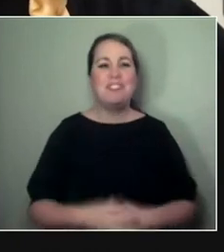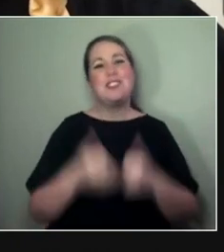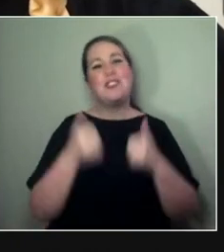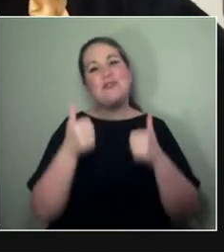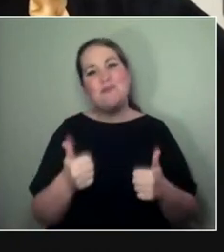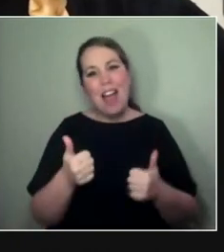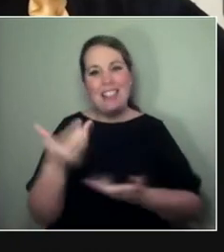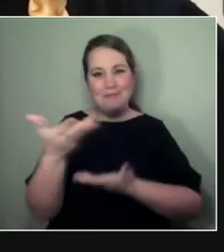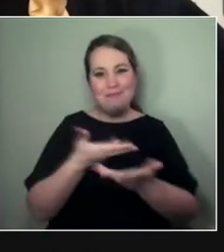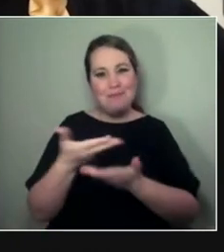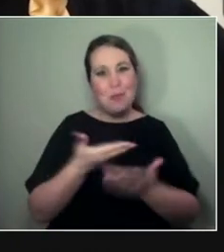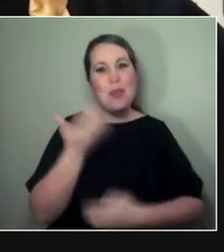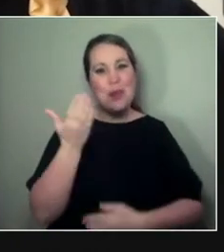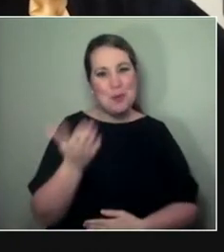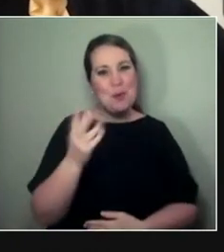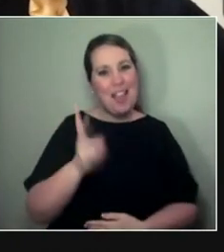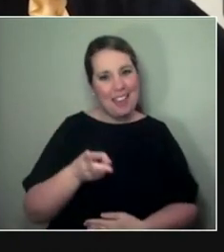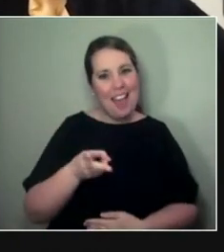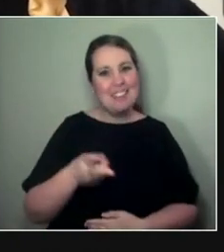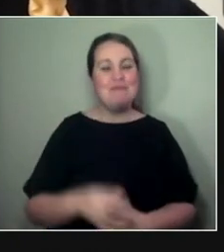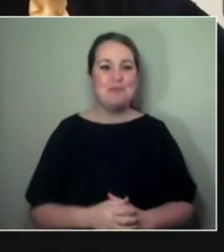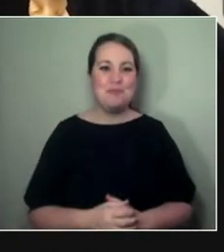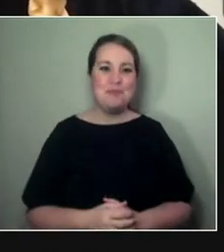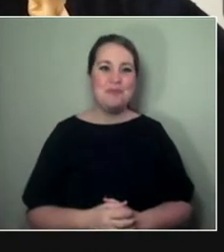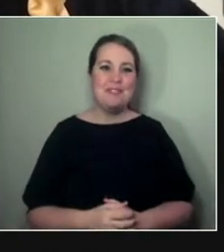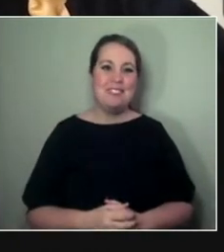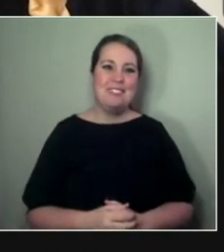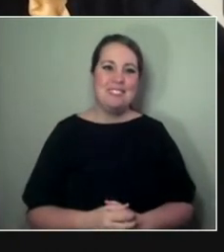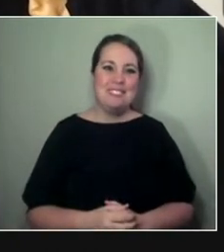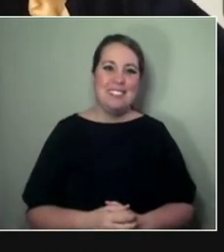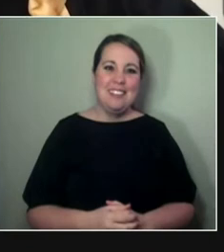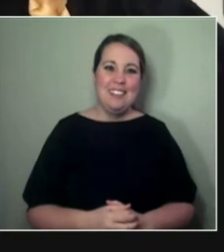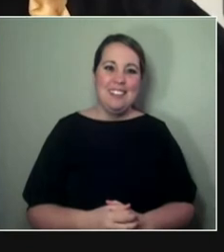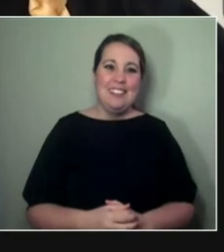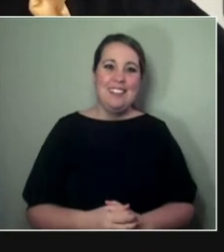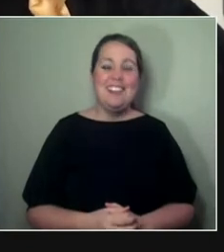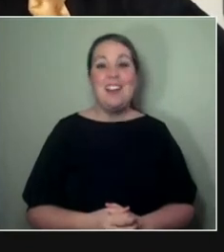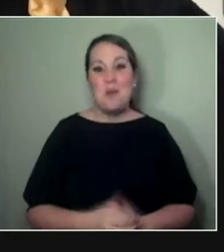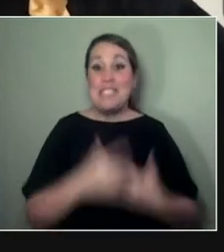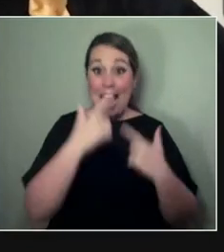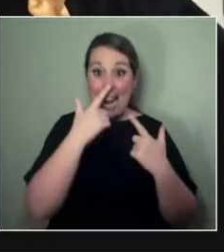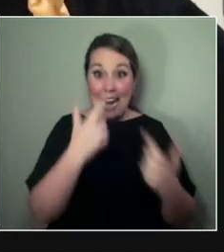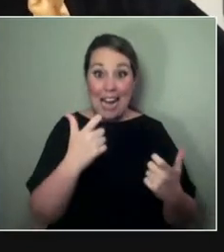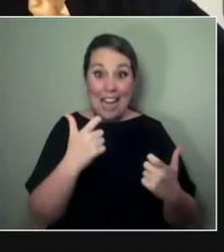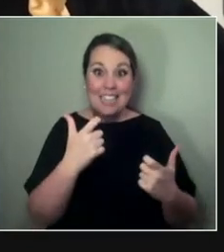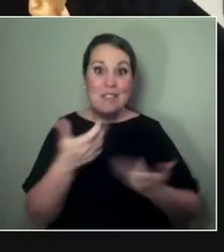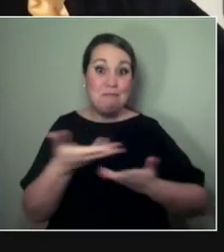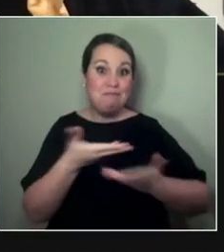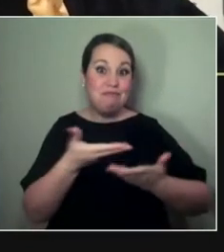For those who are watching, Jessica and I had the luxury of also getting to chat before.